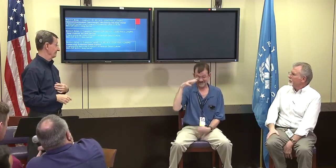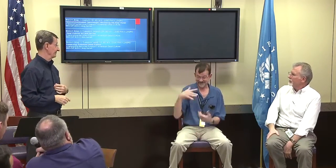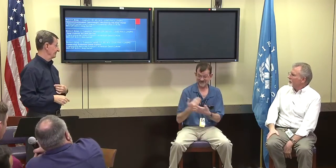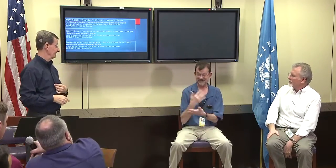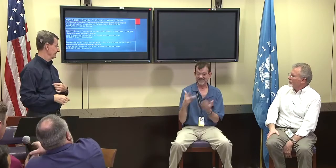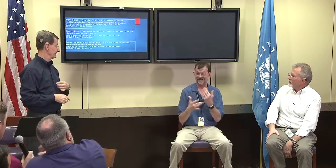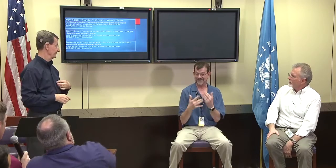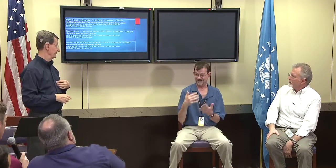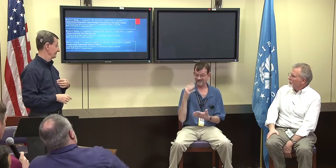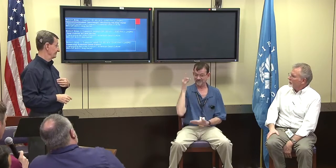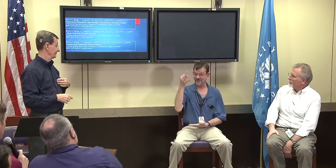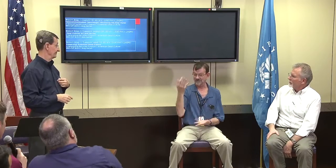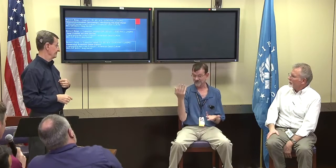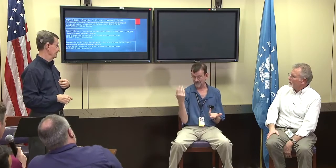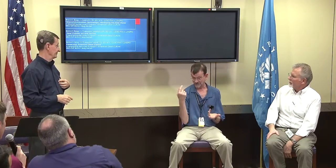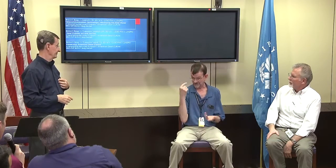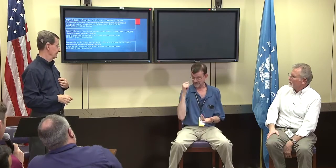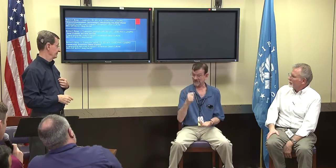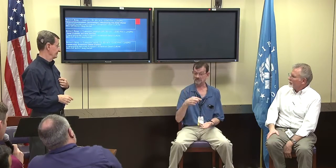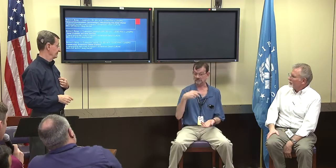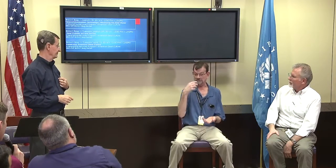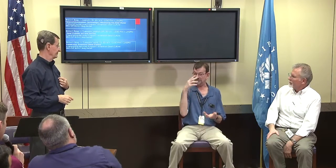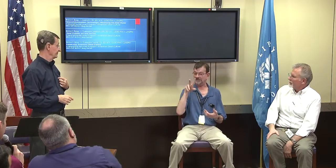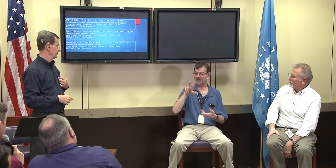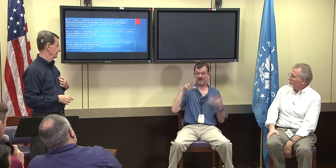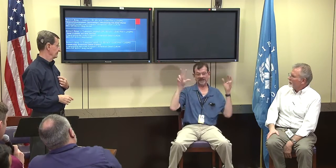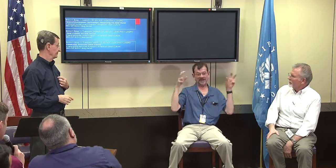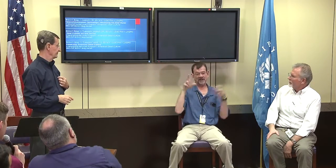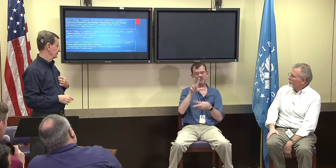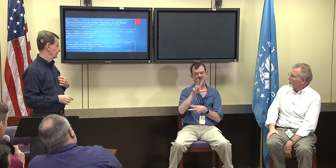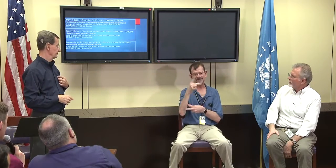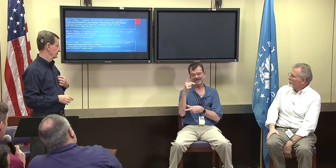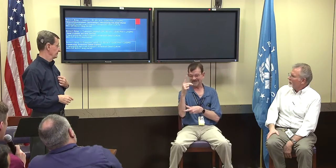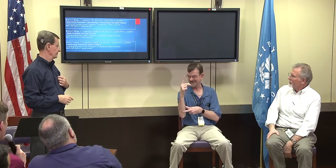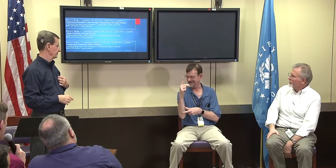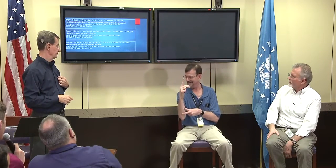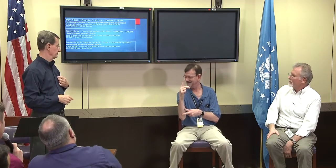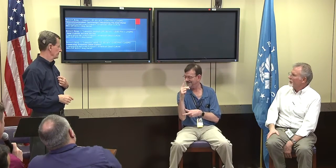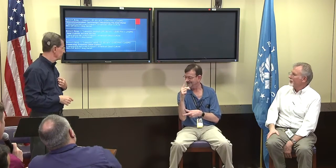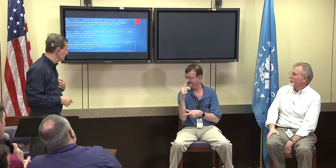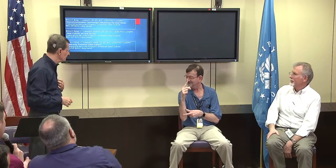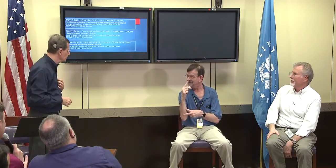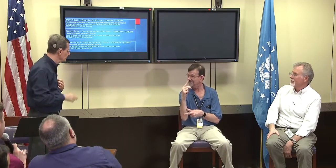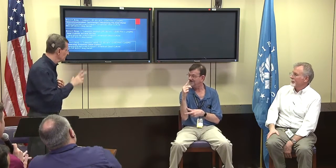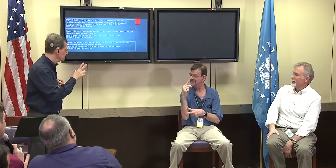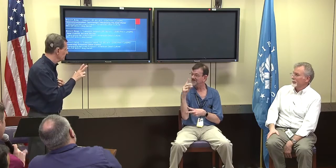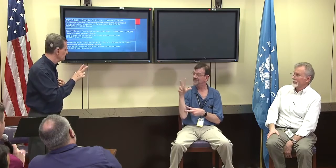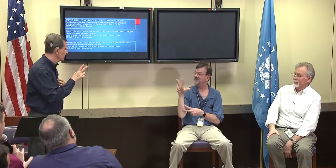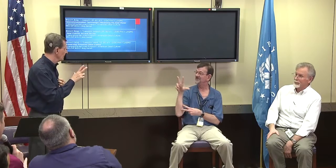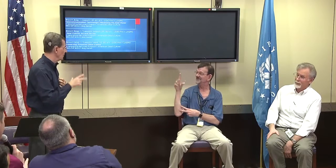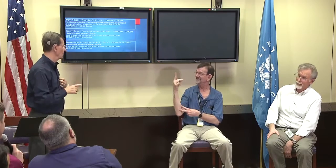I think the new technology in the future will be some 3D technology,